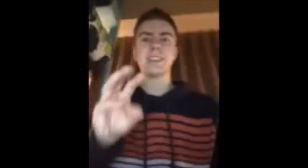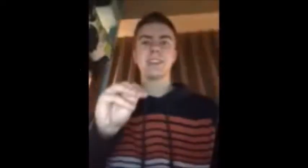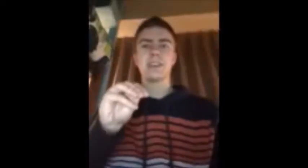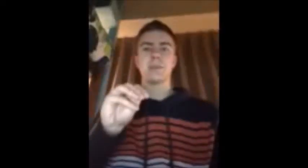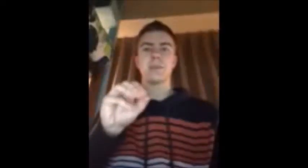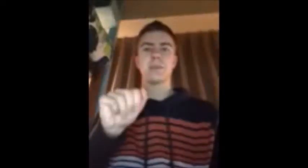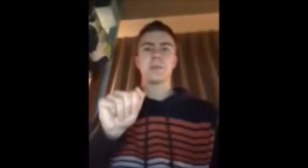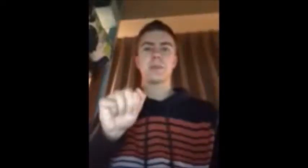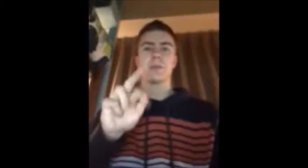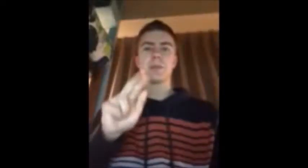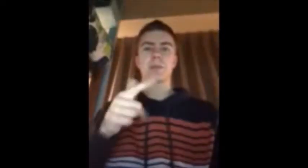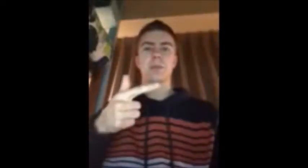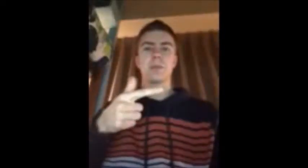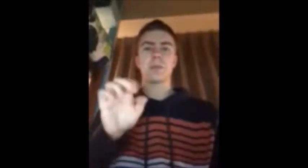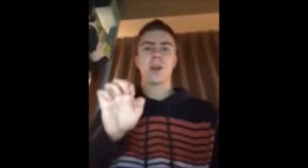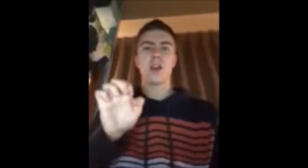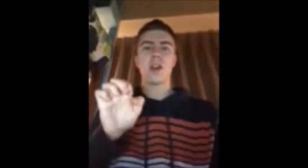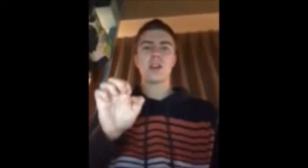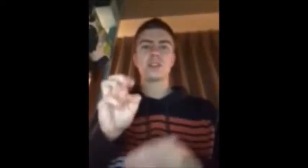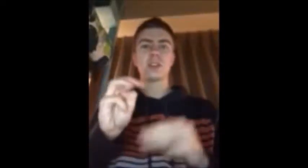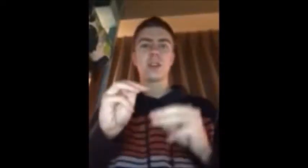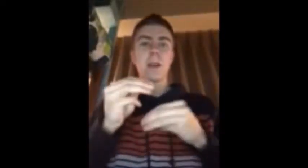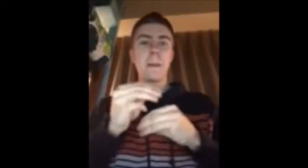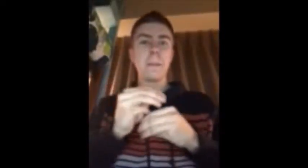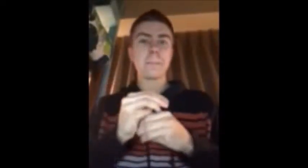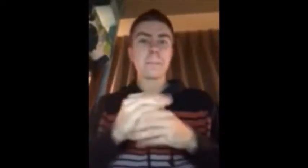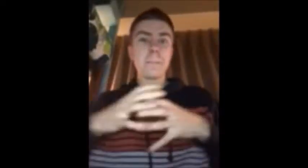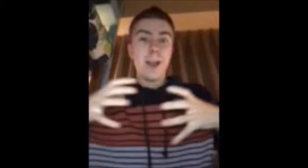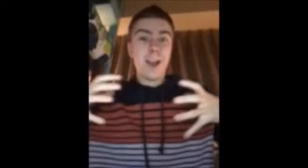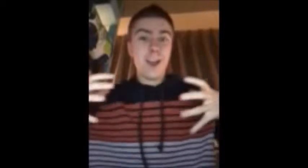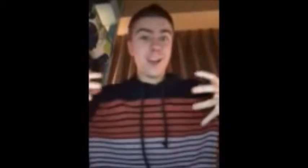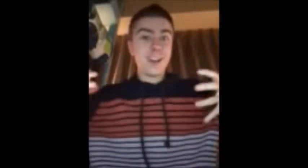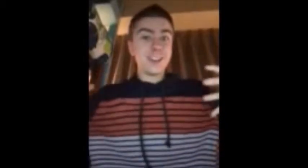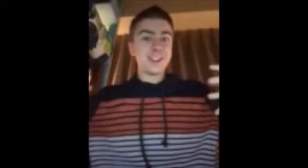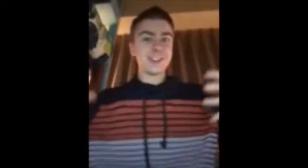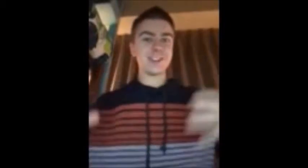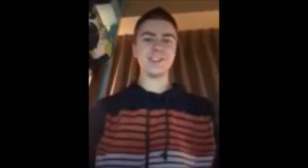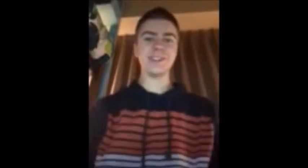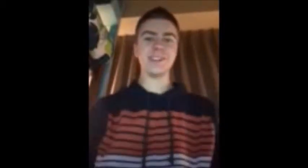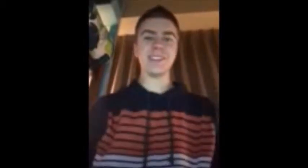Marge [demonstrates sign]